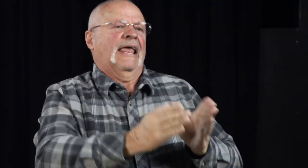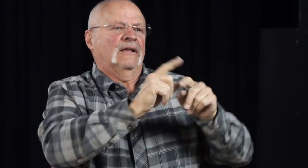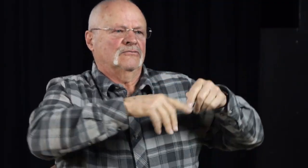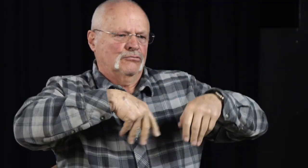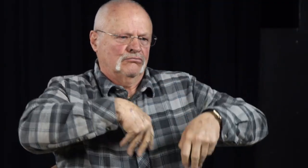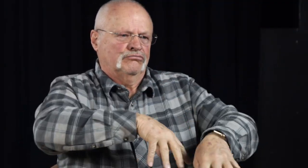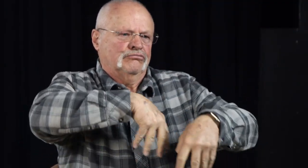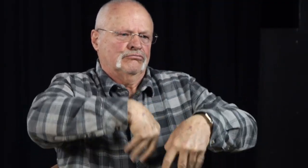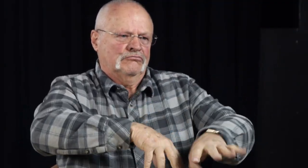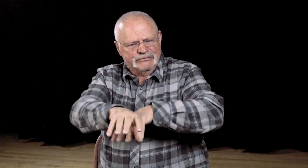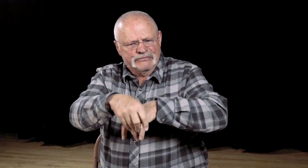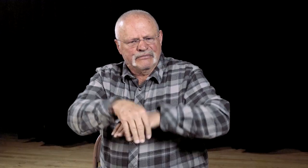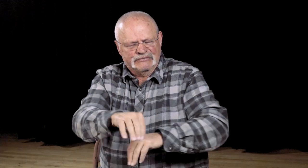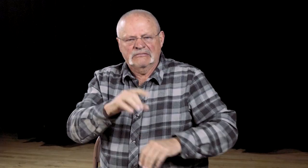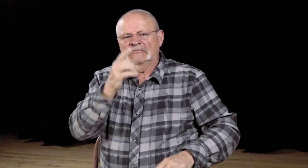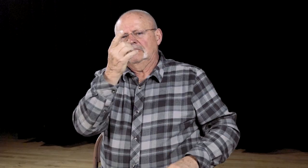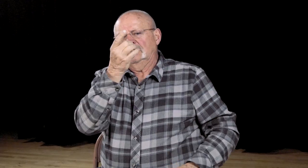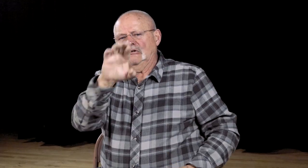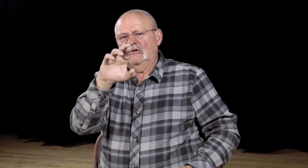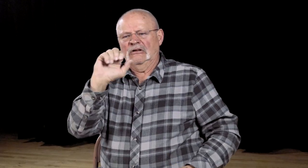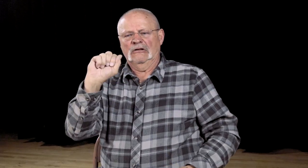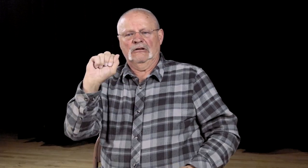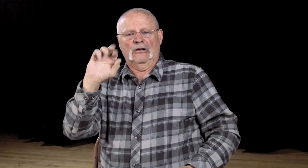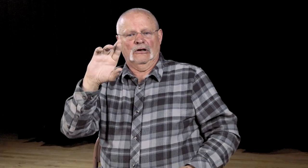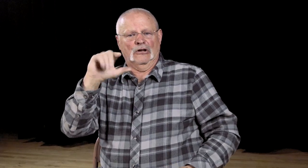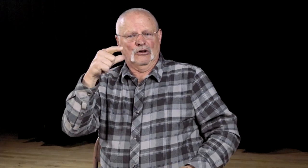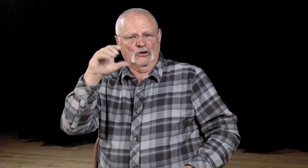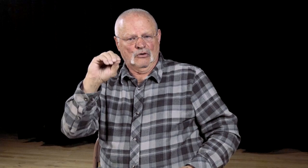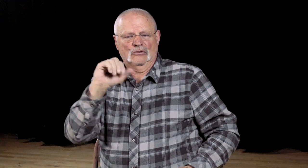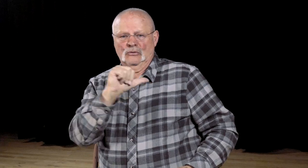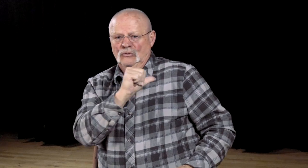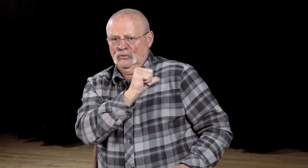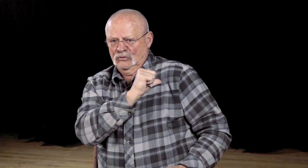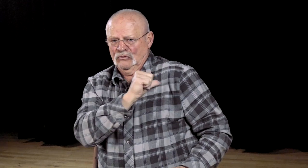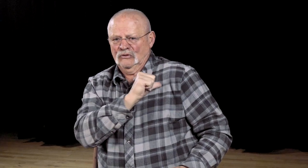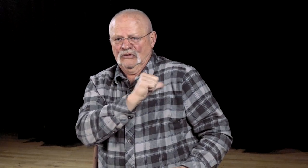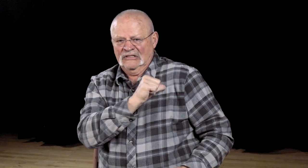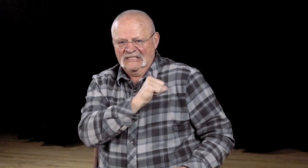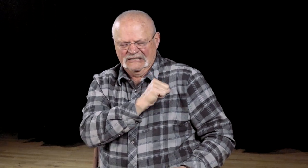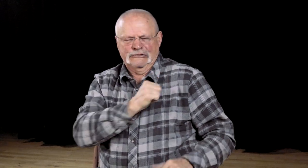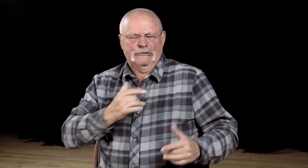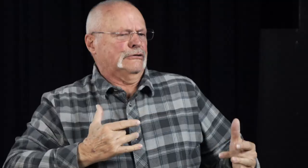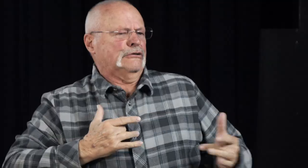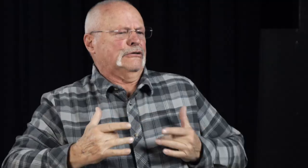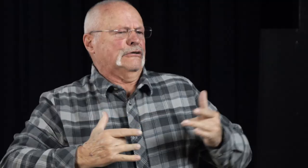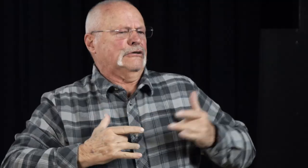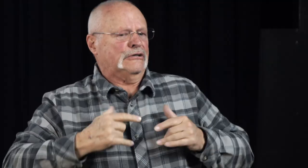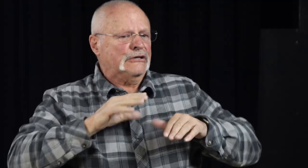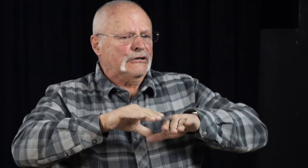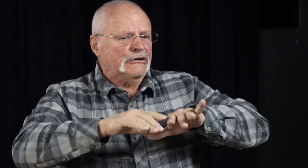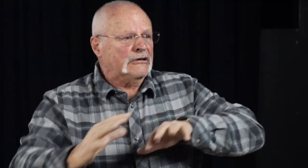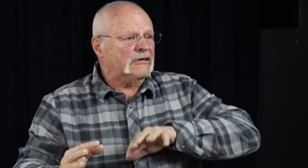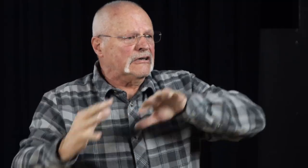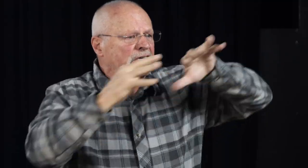A parade was planned downtown. Dr. Argo, who was concerned about an epidemic